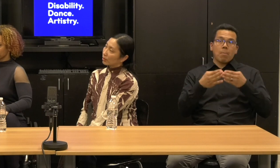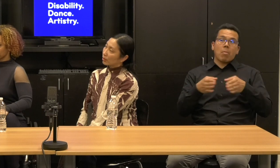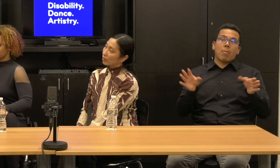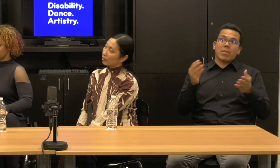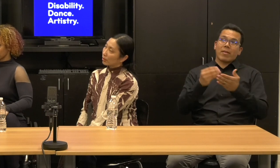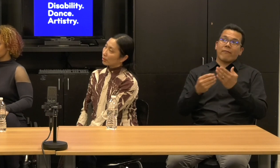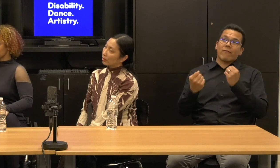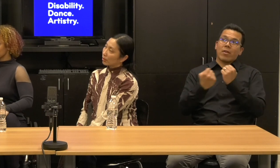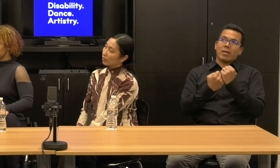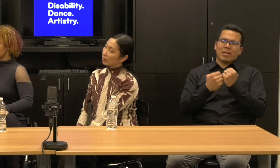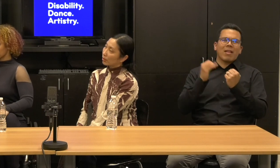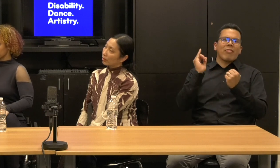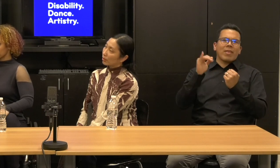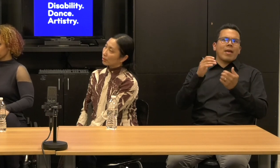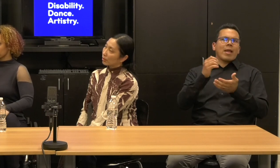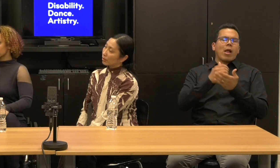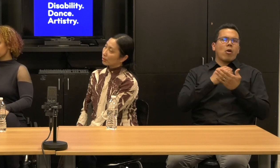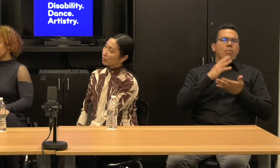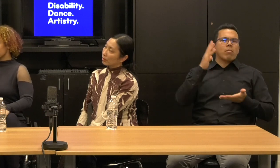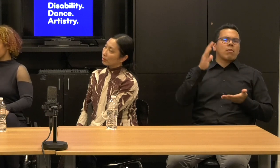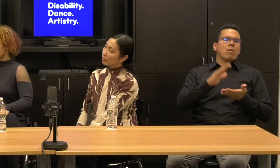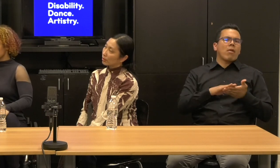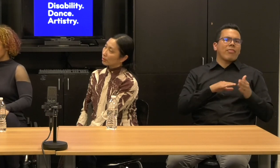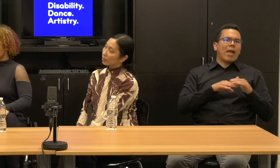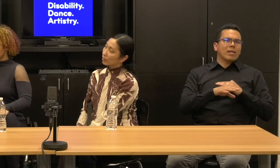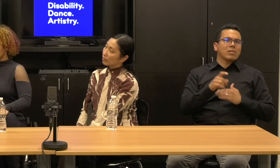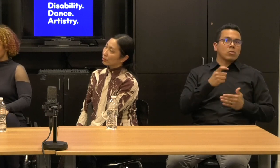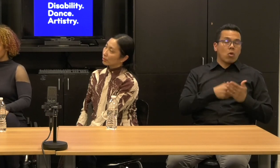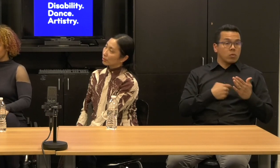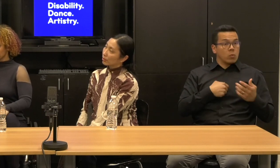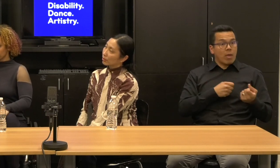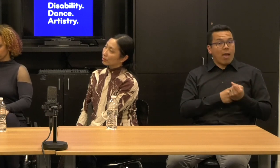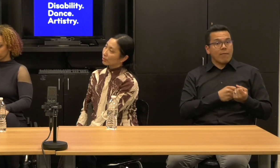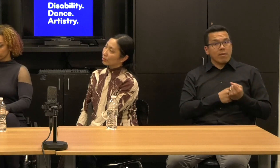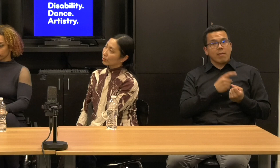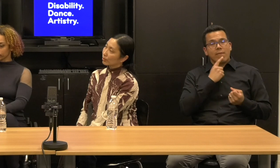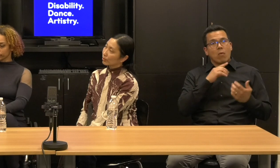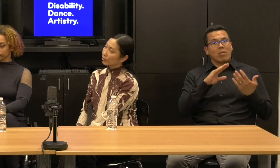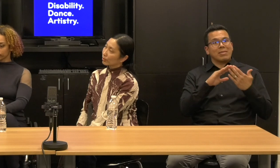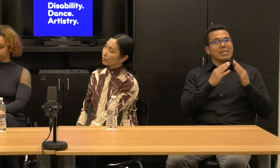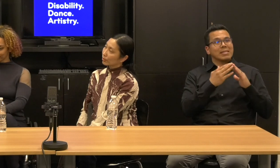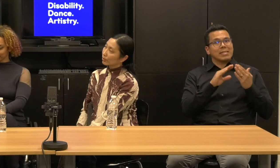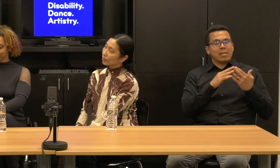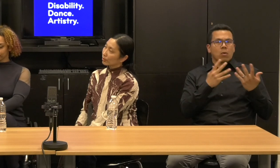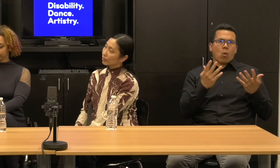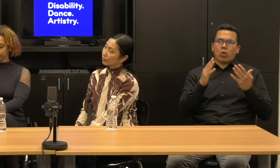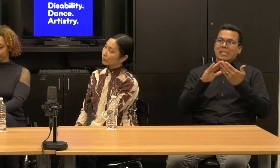access costs specifically. So, you know, we're advocating for the city, you know, or cities in general as a model